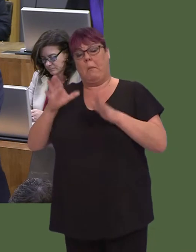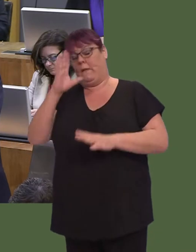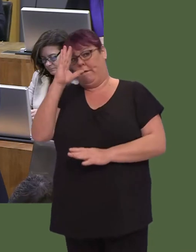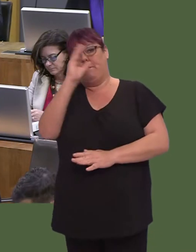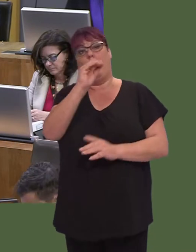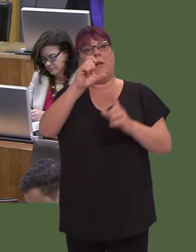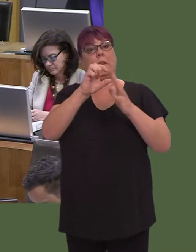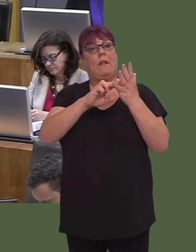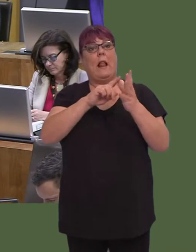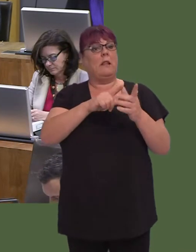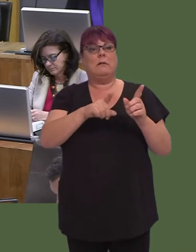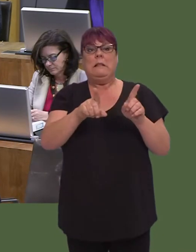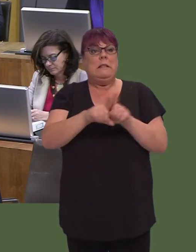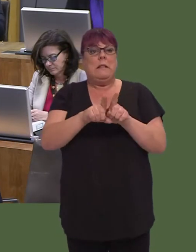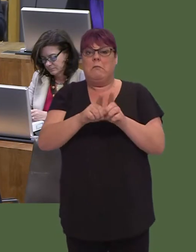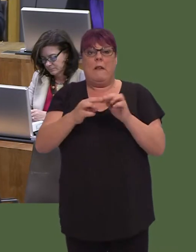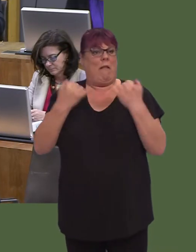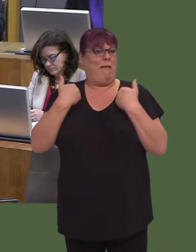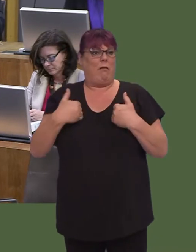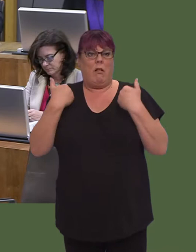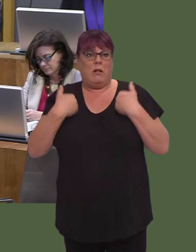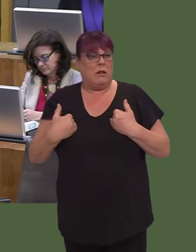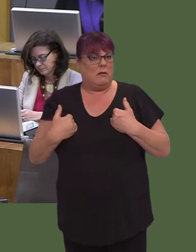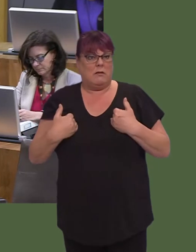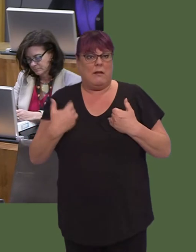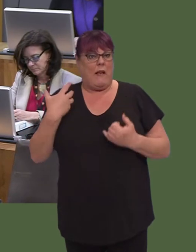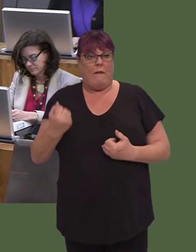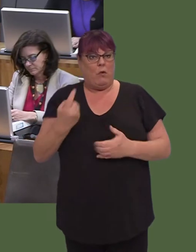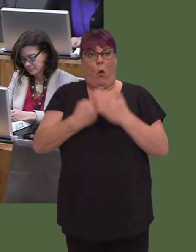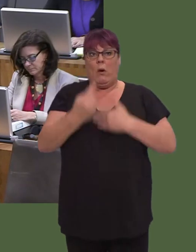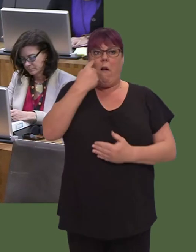It's the same, of course, if somebody has an illness that affects their drivinóthey